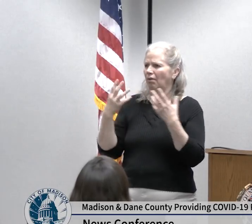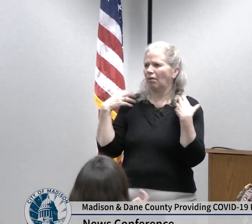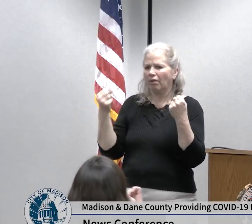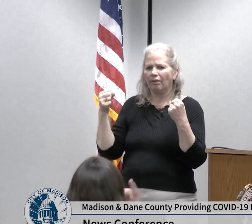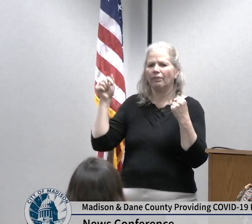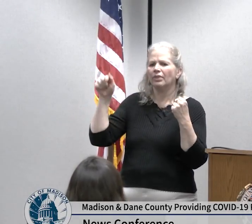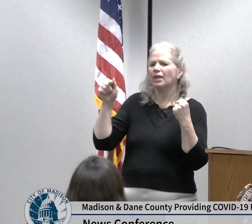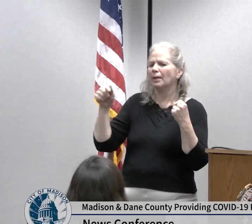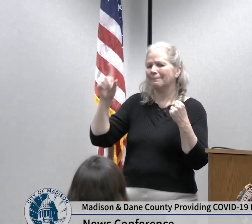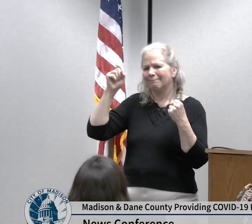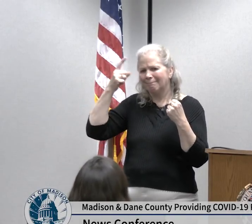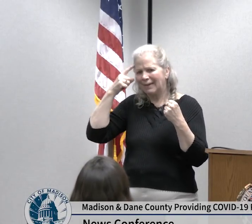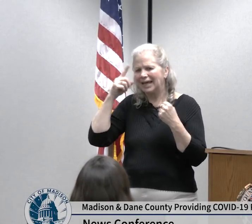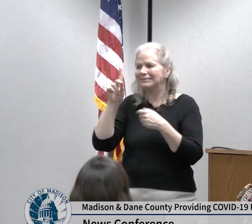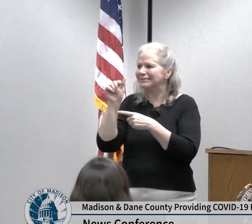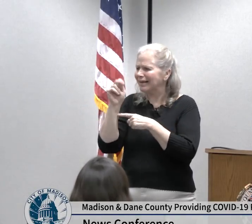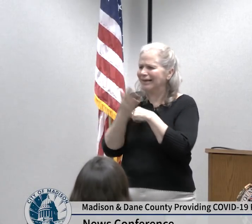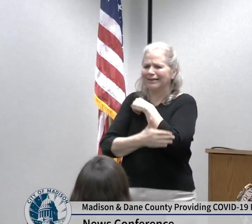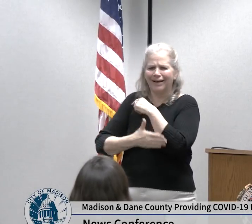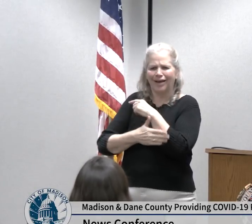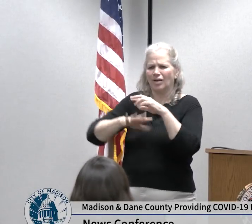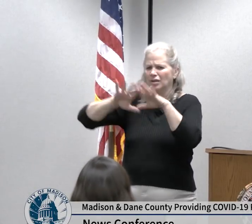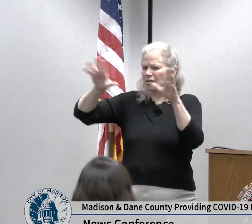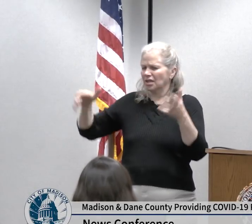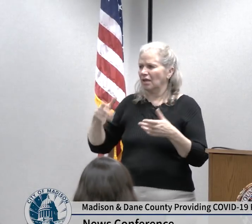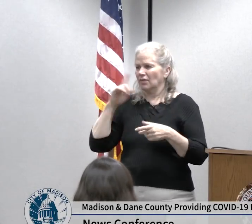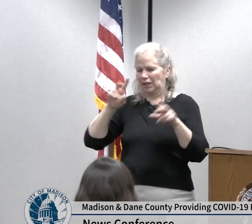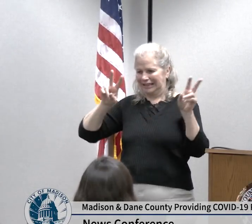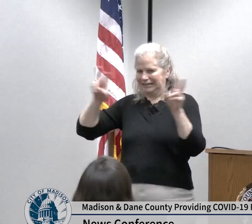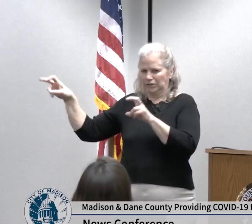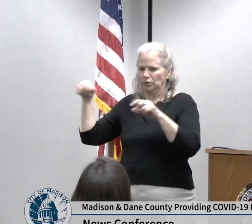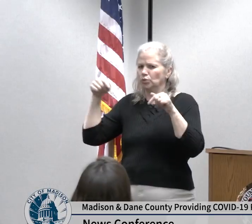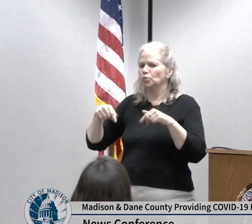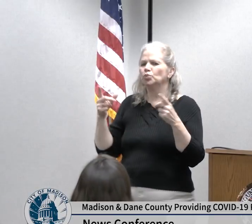leadership on this issue and all of the hospital and health care workers and